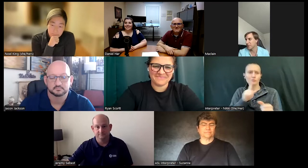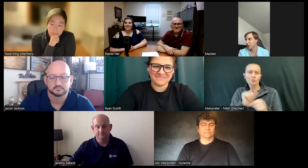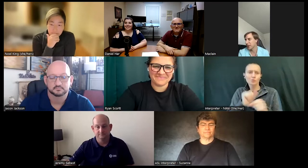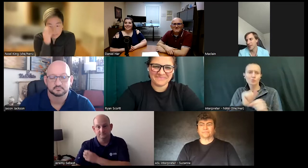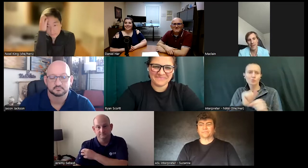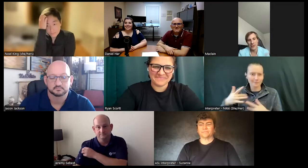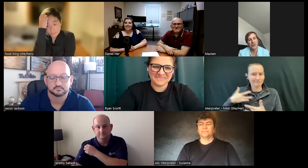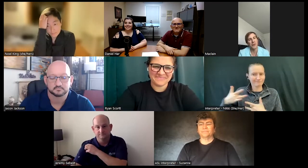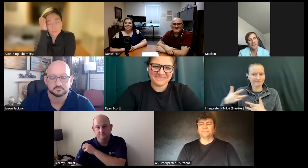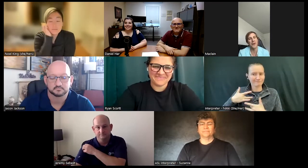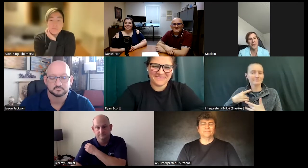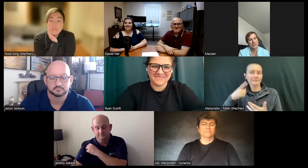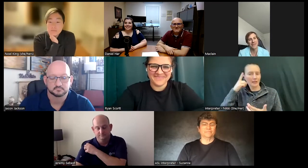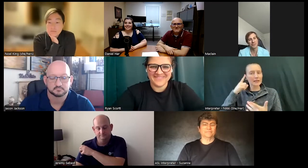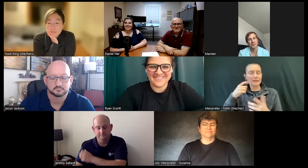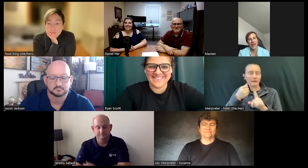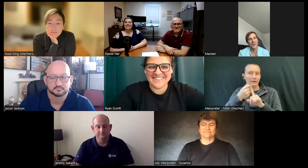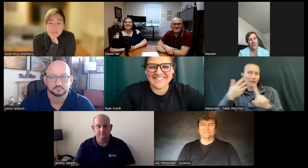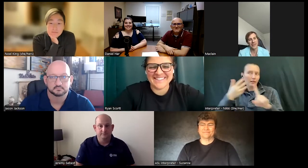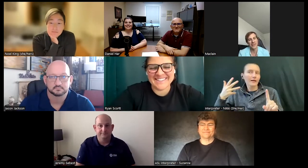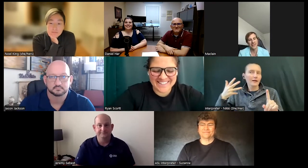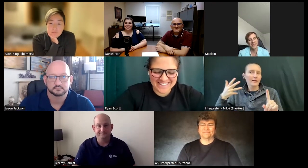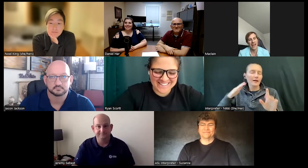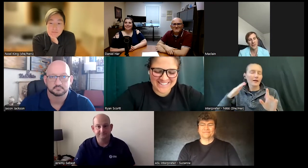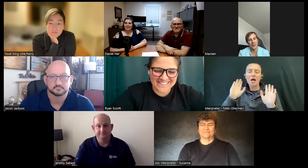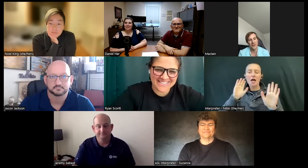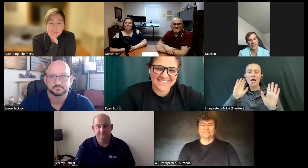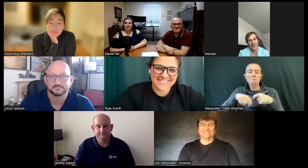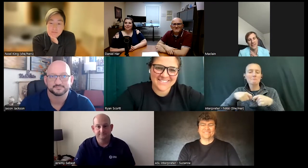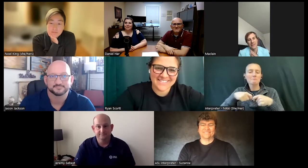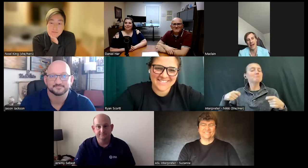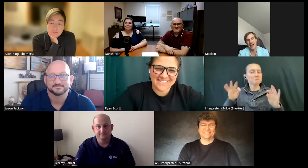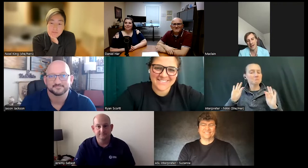best way I mean imagine there's more more things but I that's I will when my